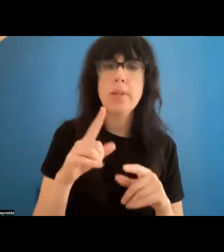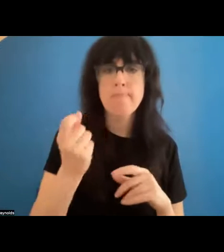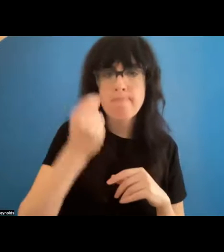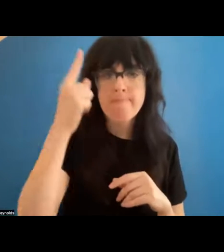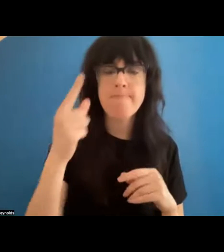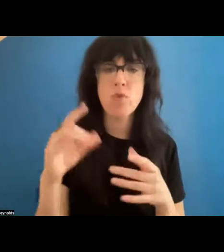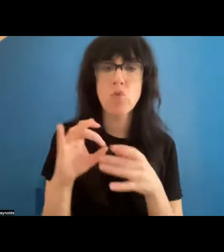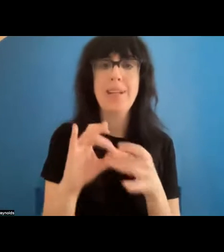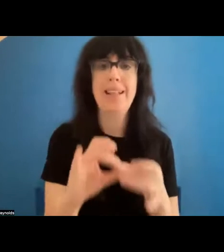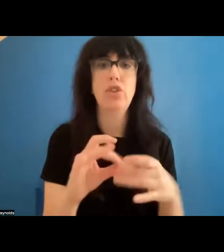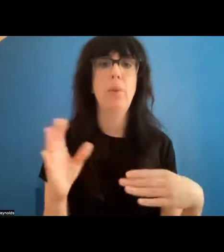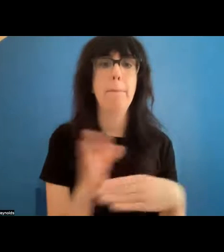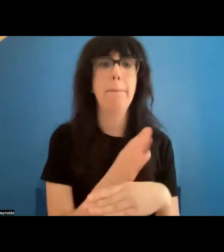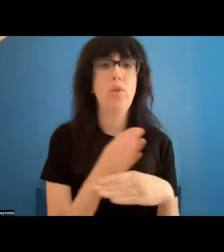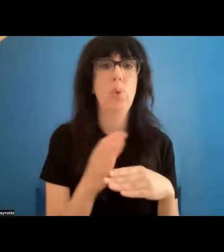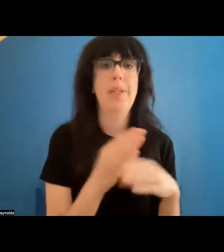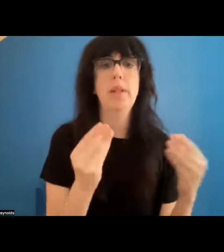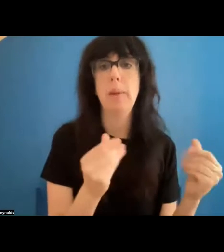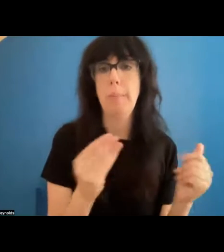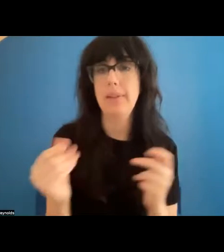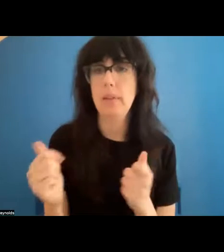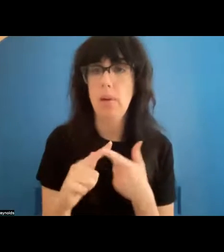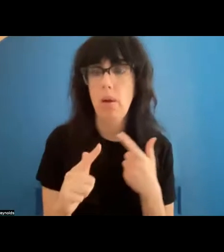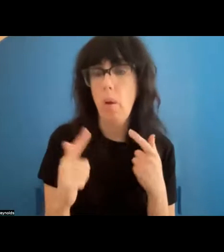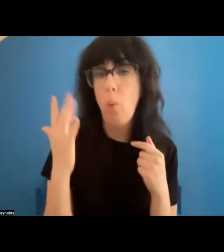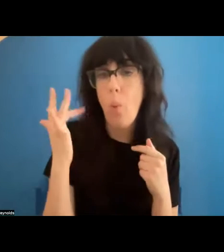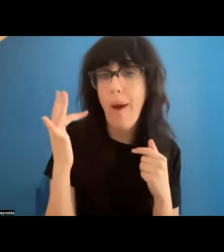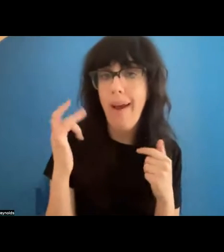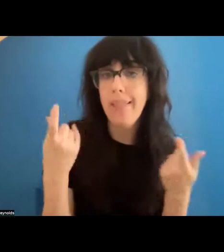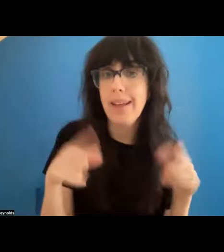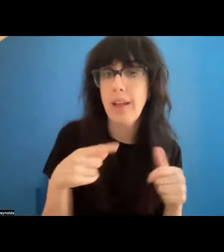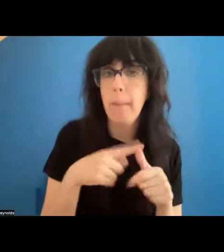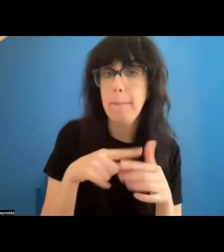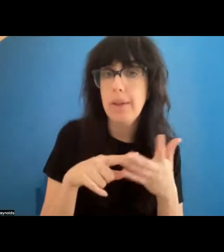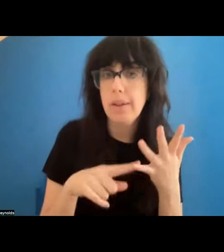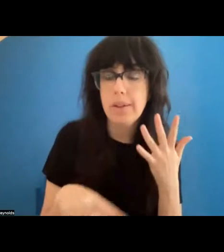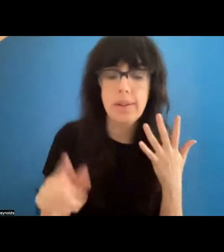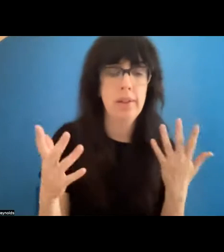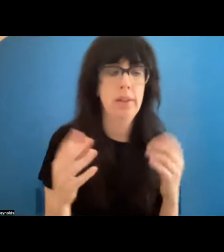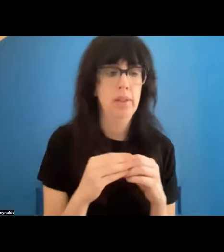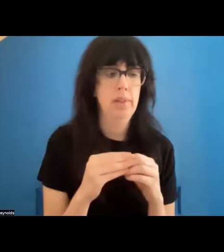it's understanding the relationship between materials and historically why things happened in certain ways. And how to